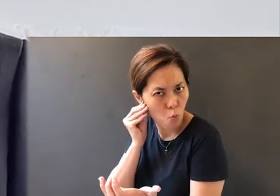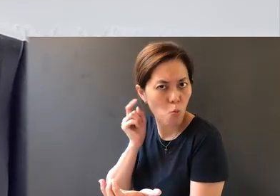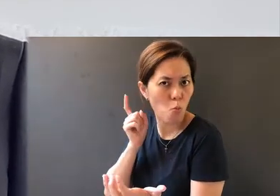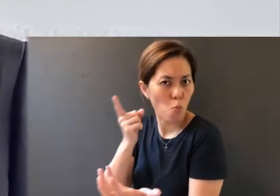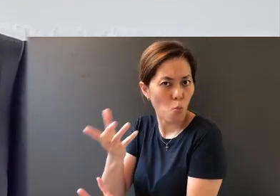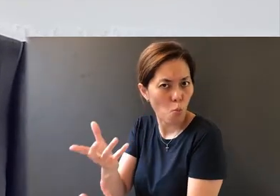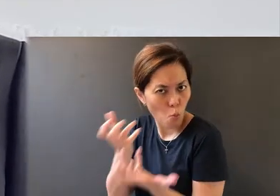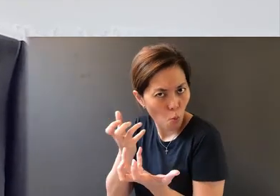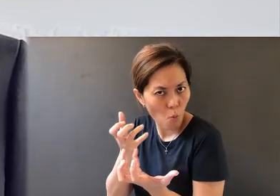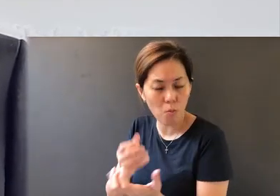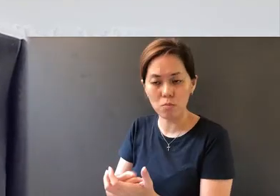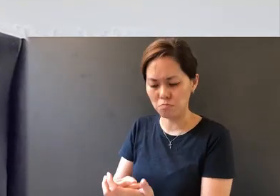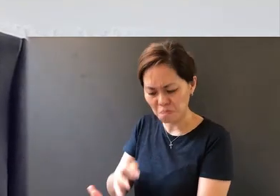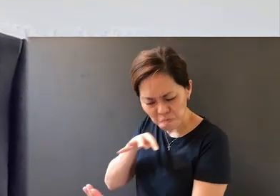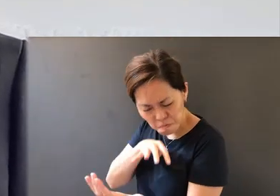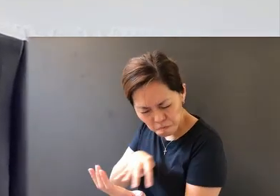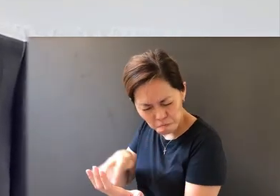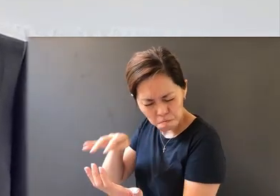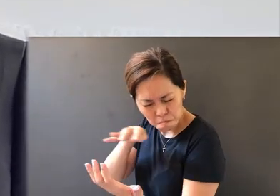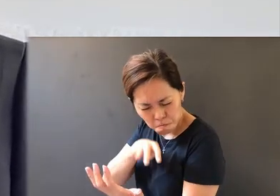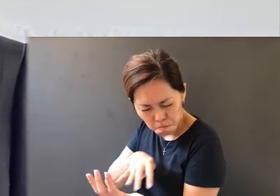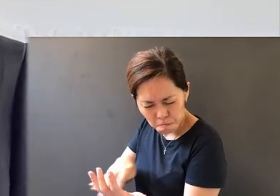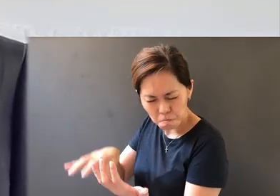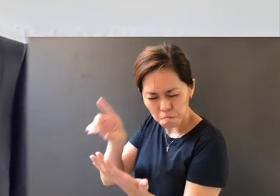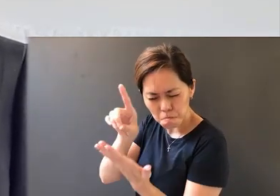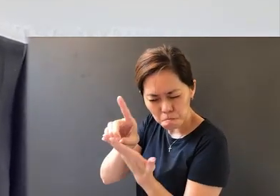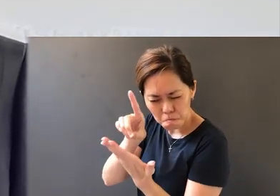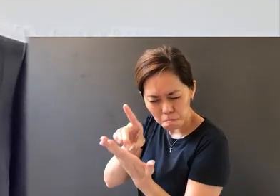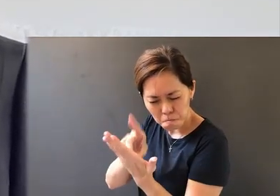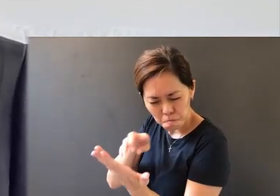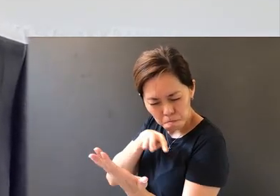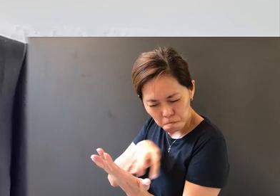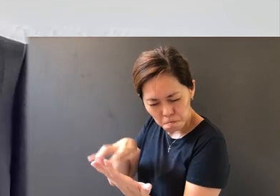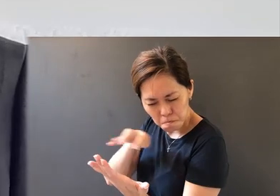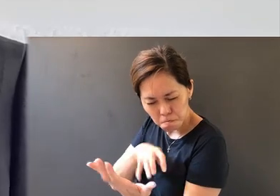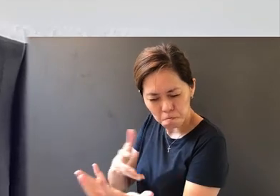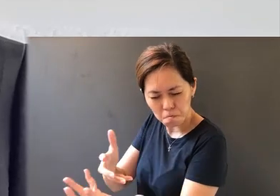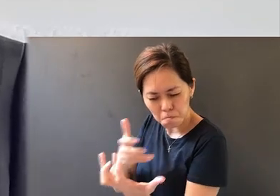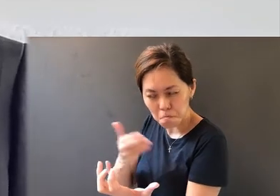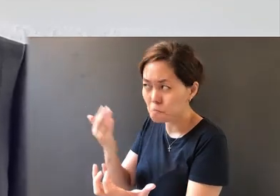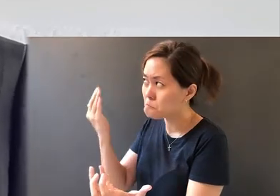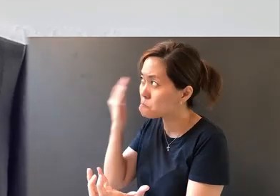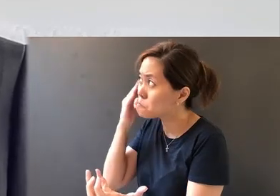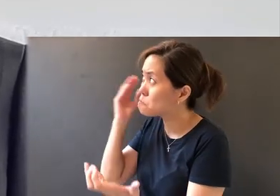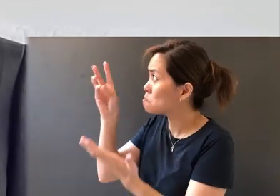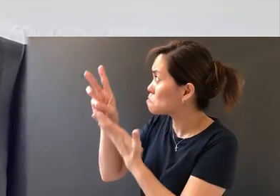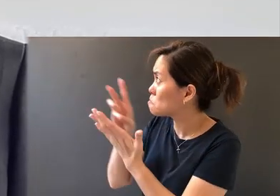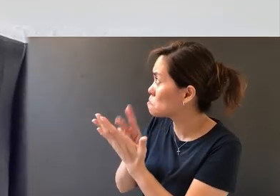To study it in detail, to know the will of God and His purposes,